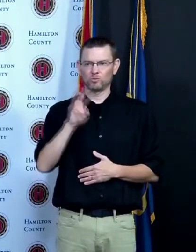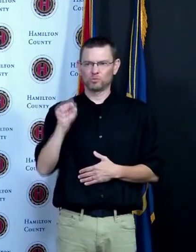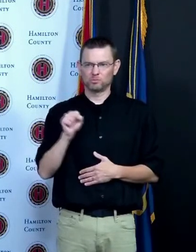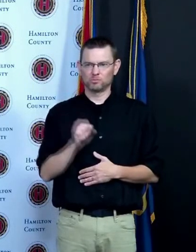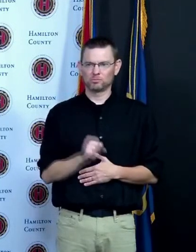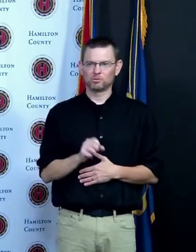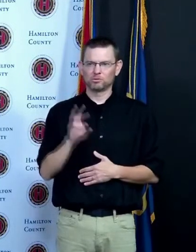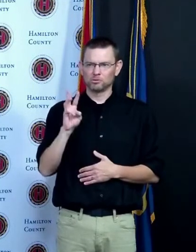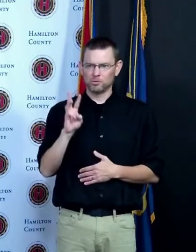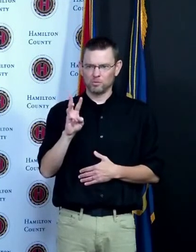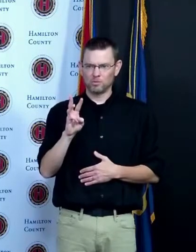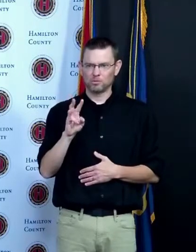you're muted